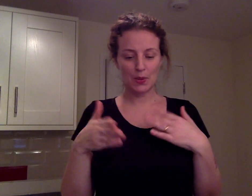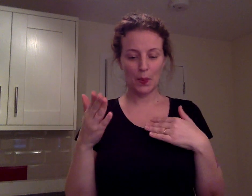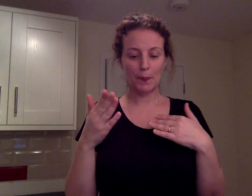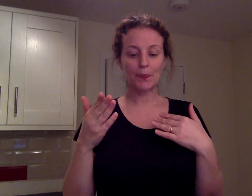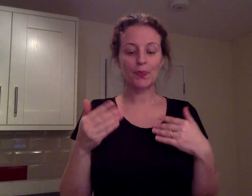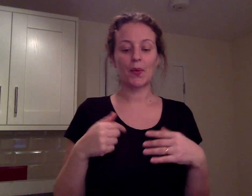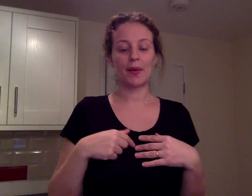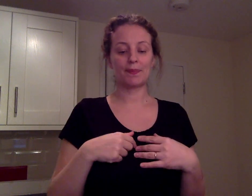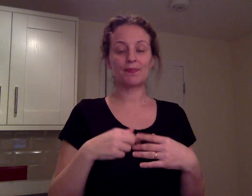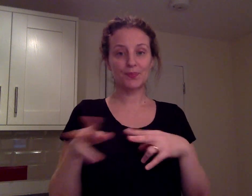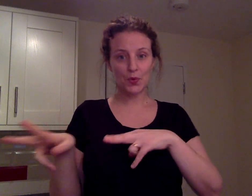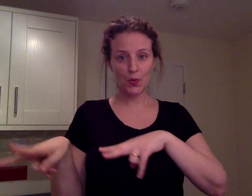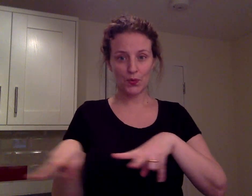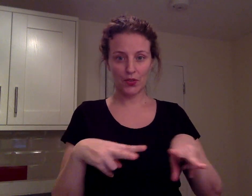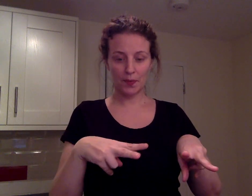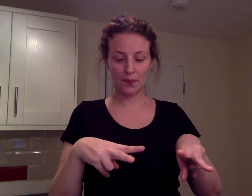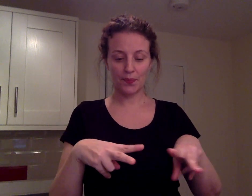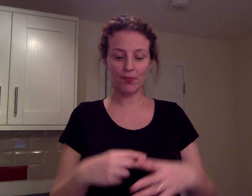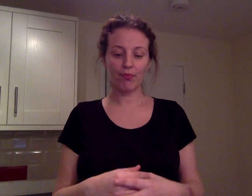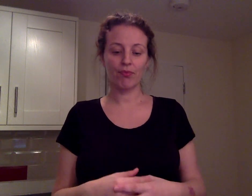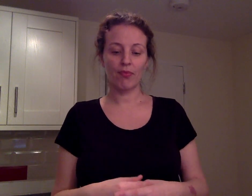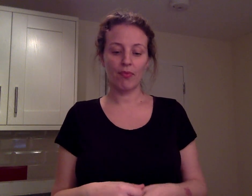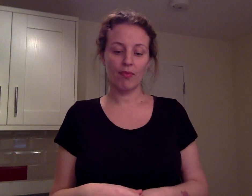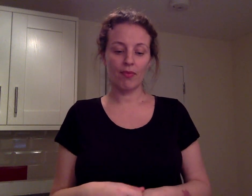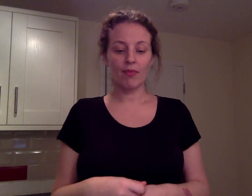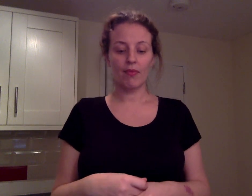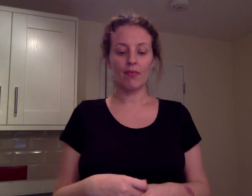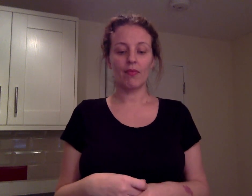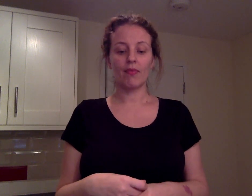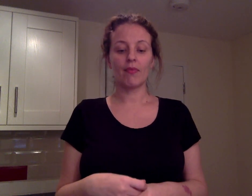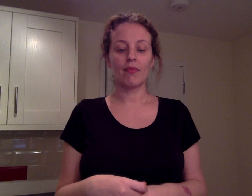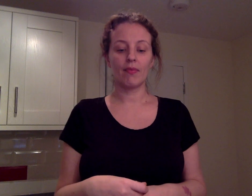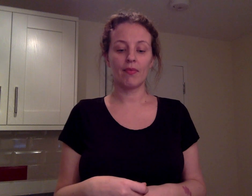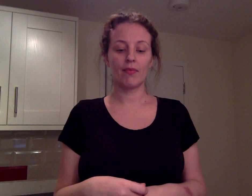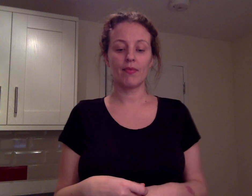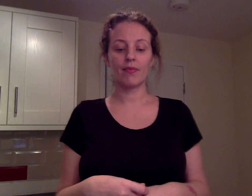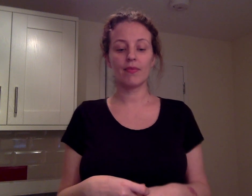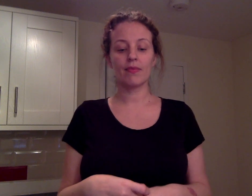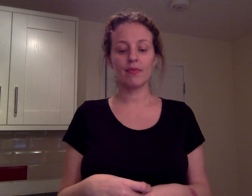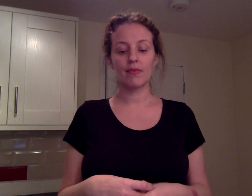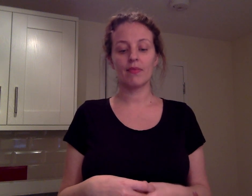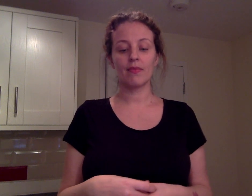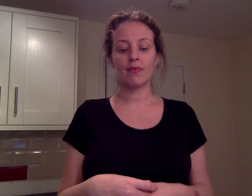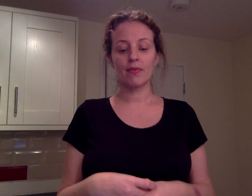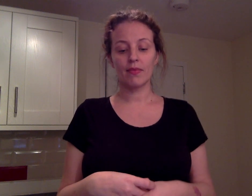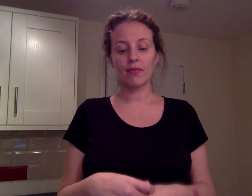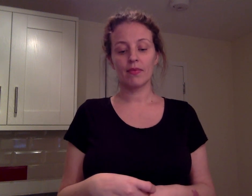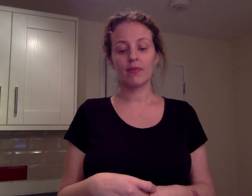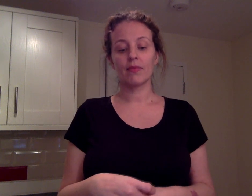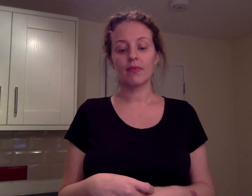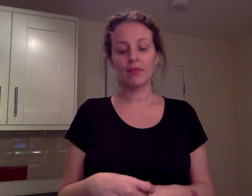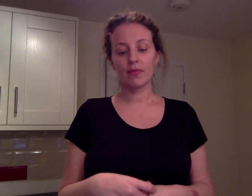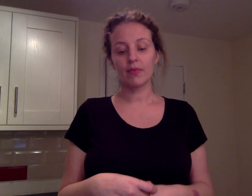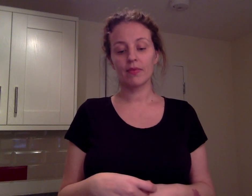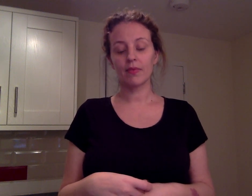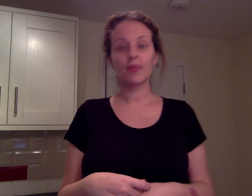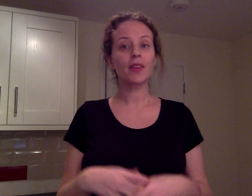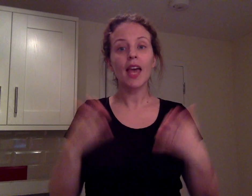Today I am going to a party and I'm really excited.